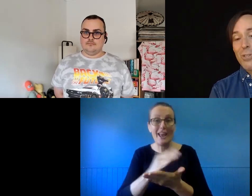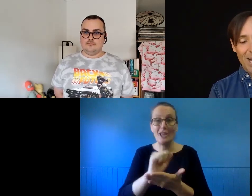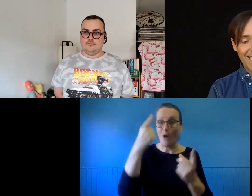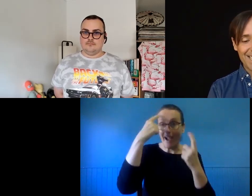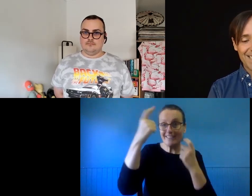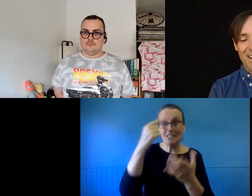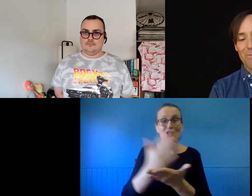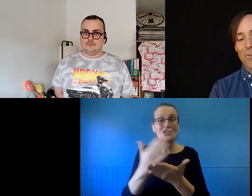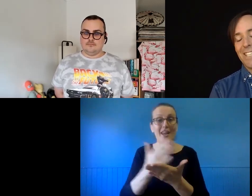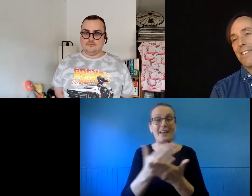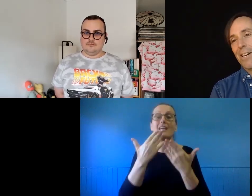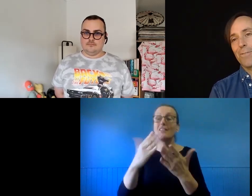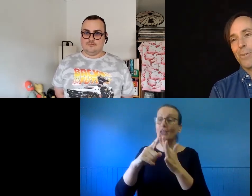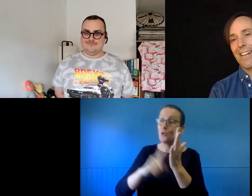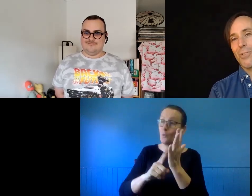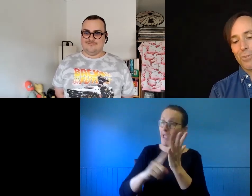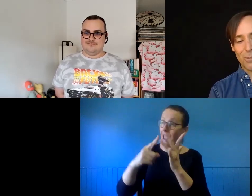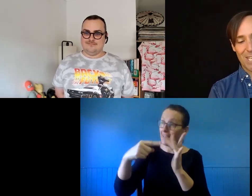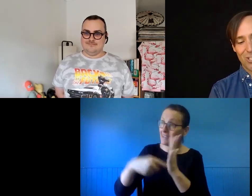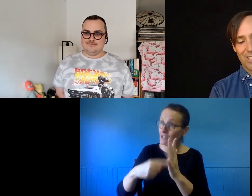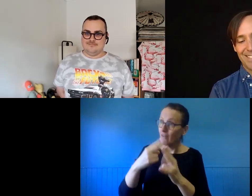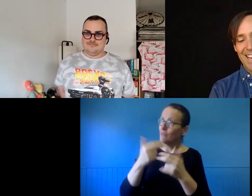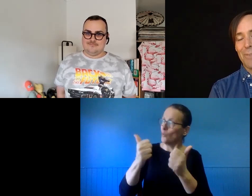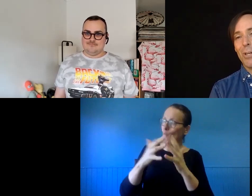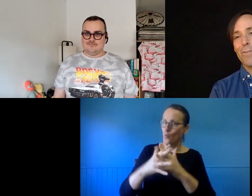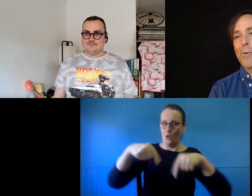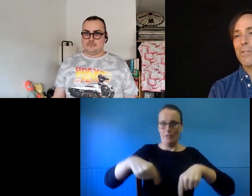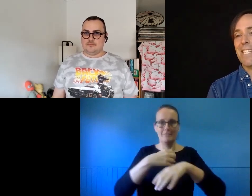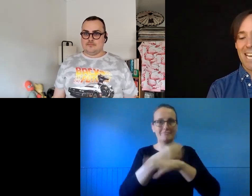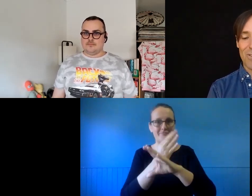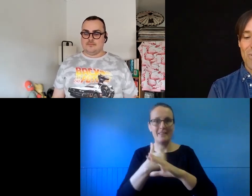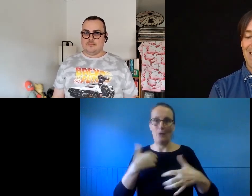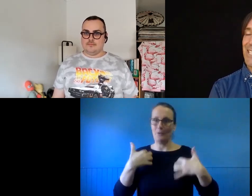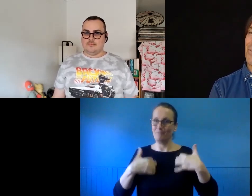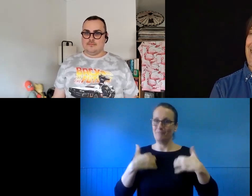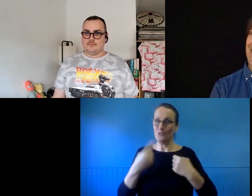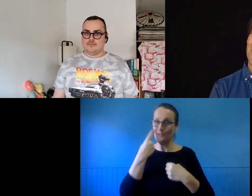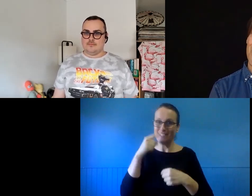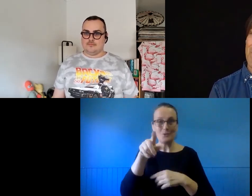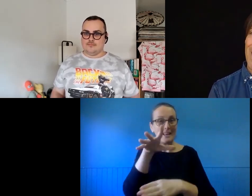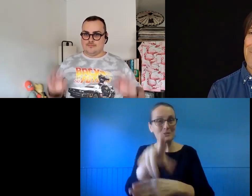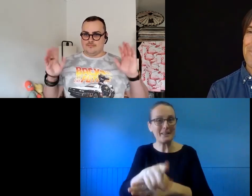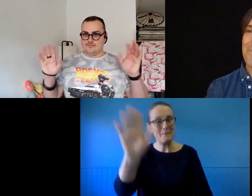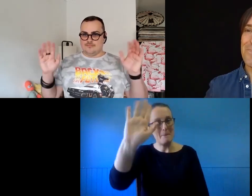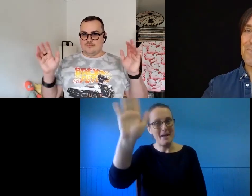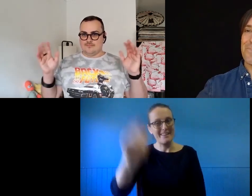Thank you, Elliott for an inciteful and useful session. We look forward to seeing everyone next week. Good bye. Thank you for using Red Bee Media's Live Remote Broadcasting Service.